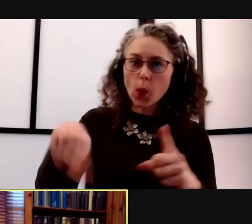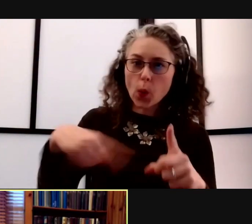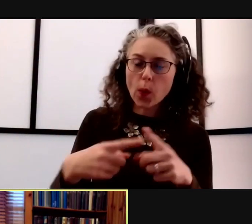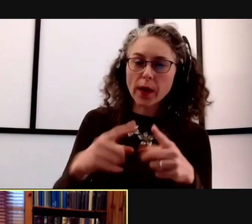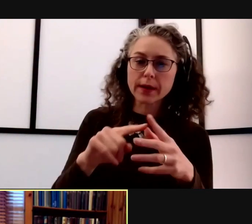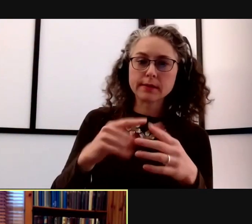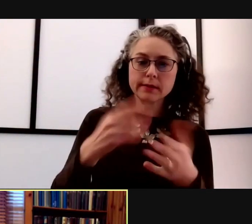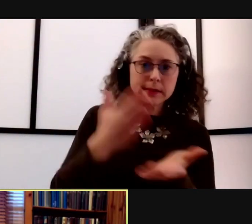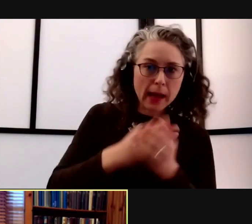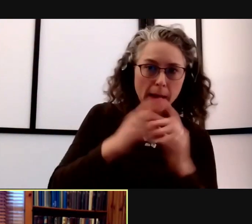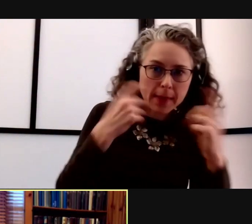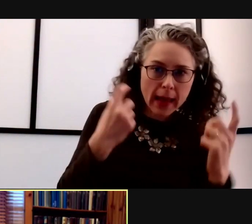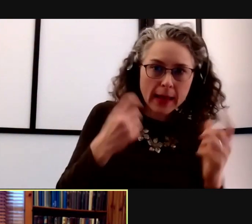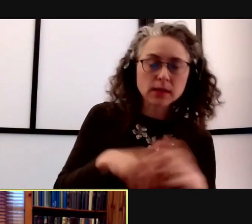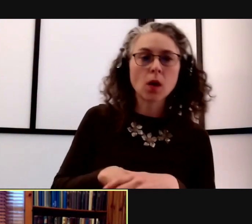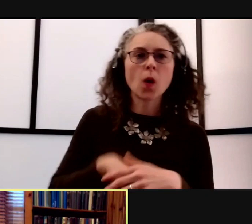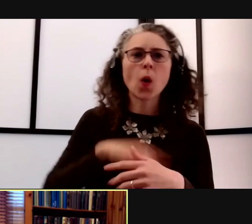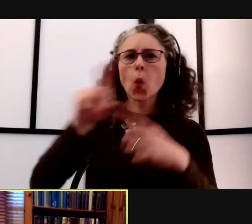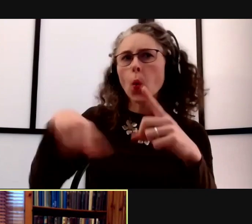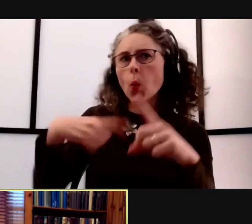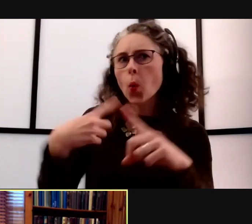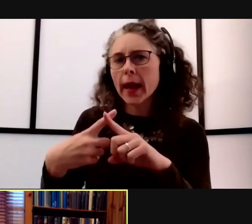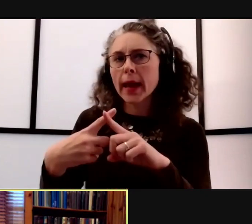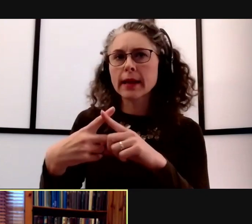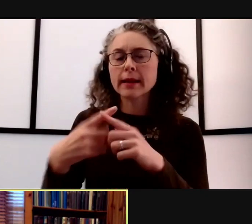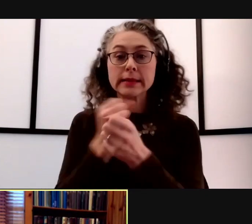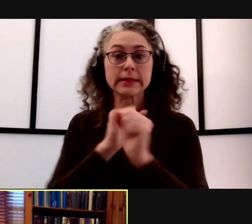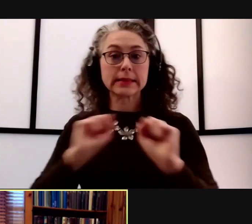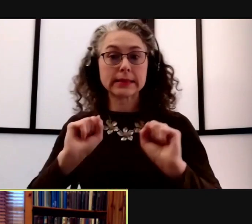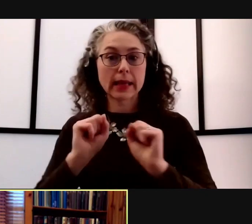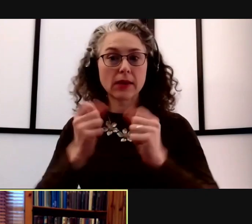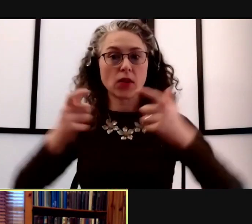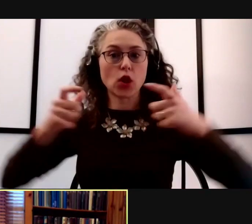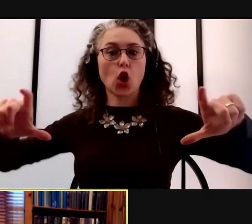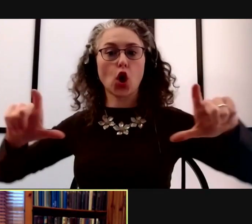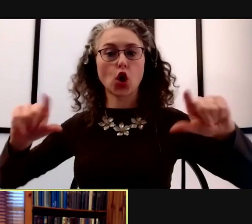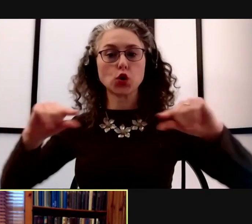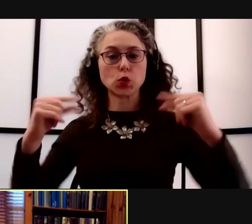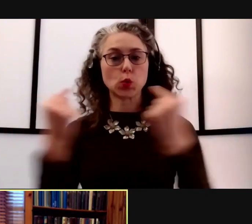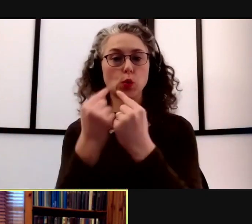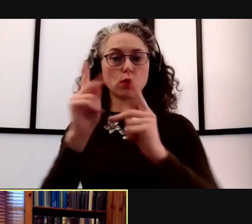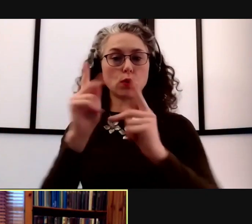And we're gonna know when it's safe to convene in larger groups, we're gonna know at some point in time